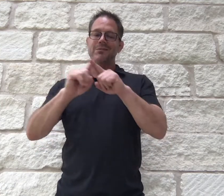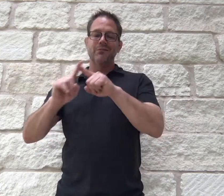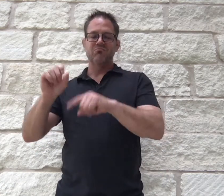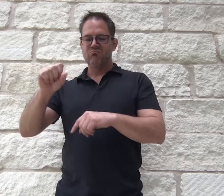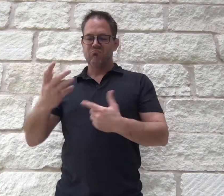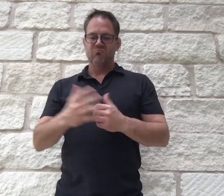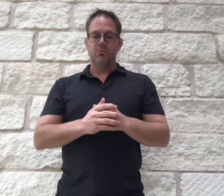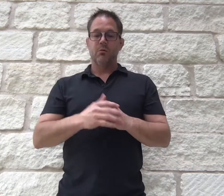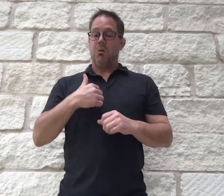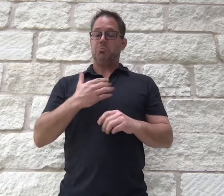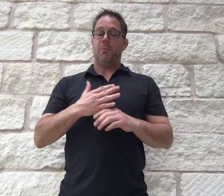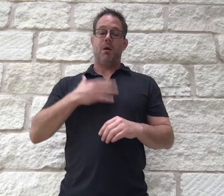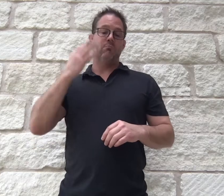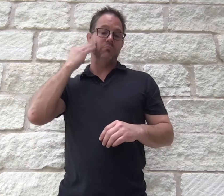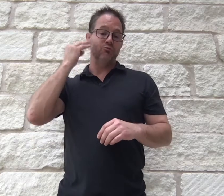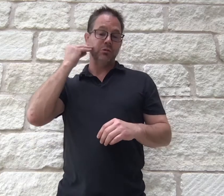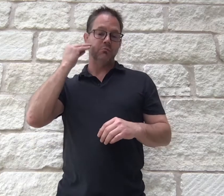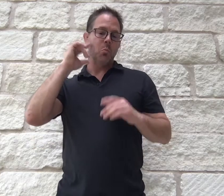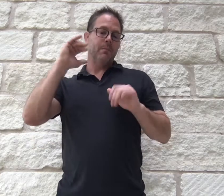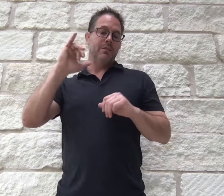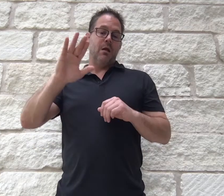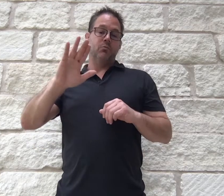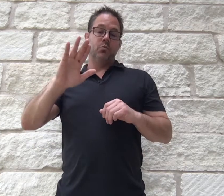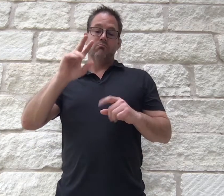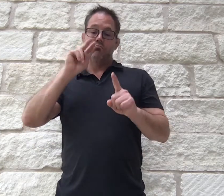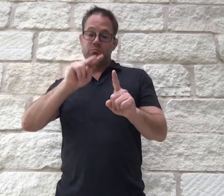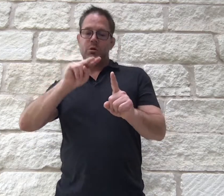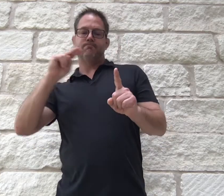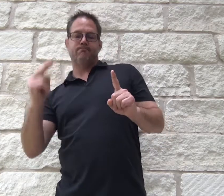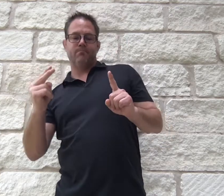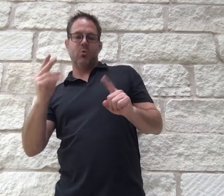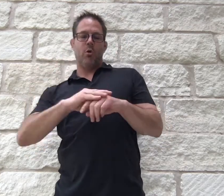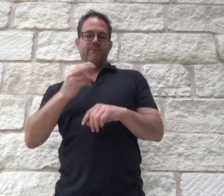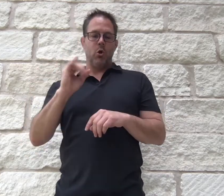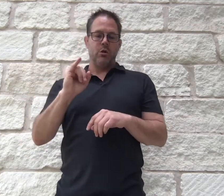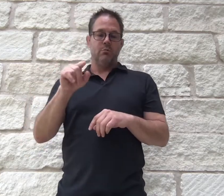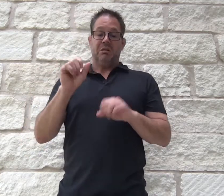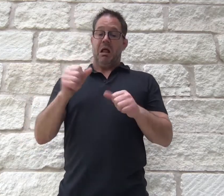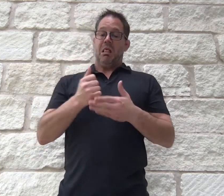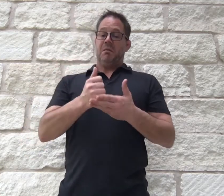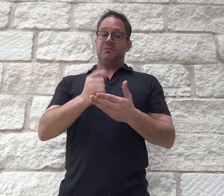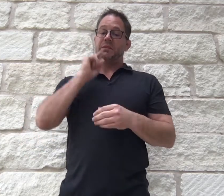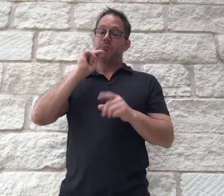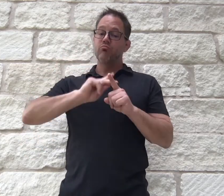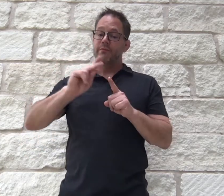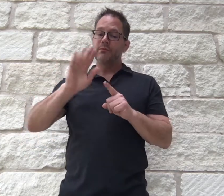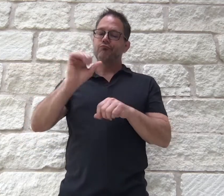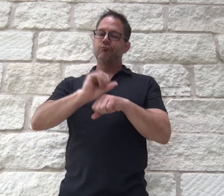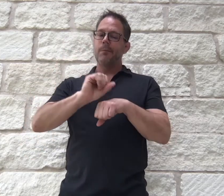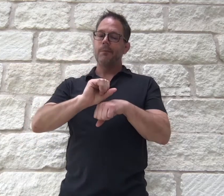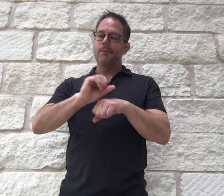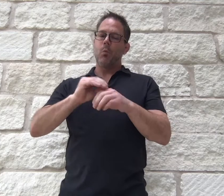different. I'm sharing my experience in hopes that it may shift perspectives on VRI, so it may help deaf professionals do